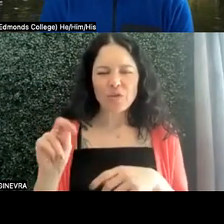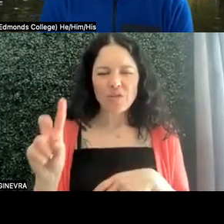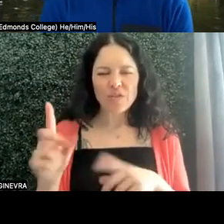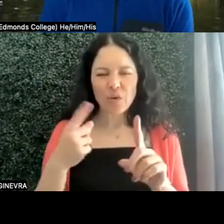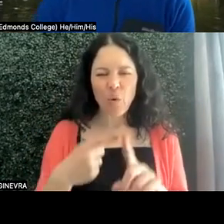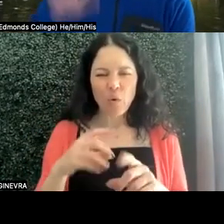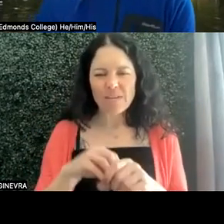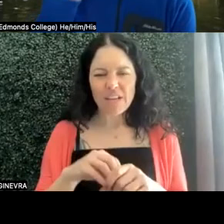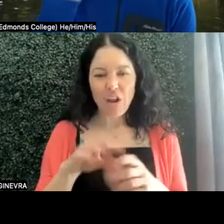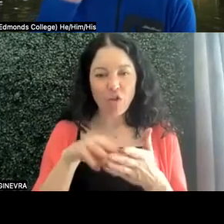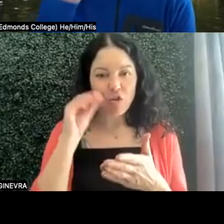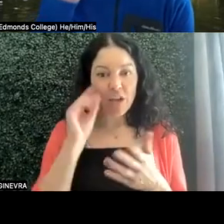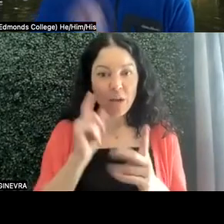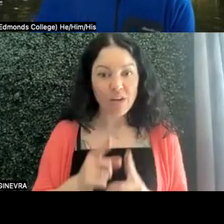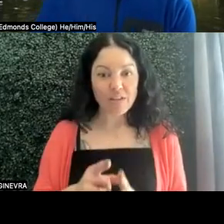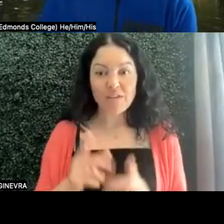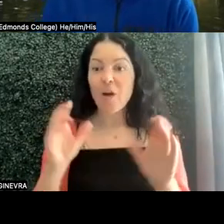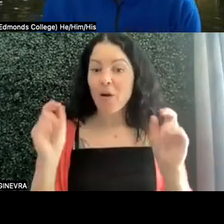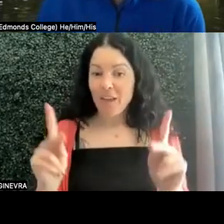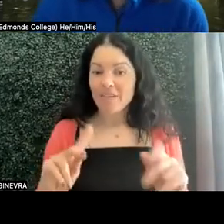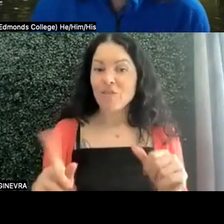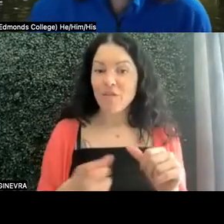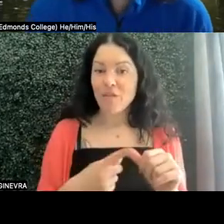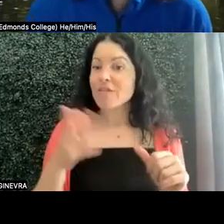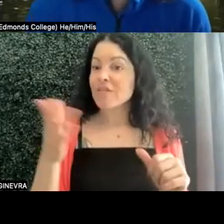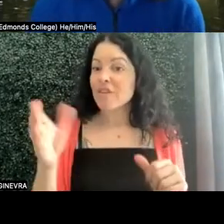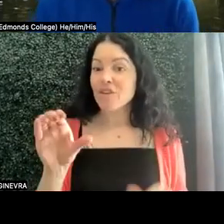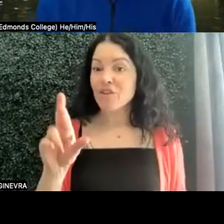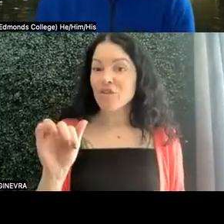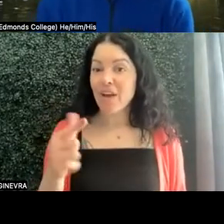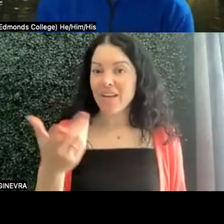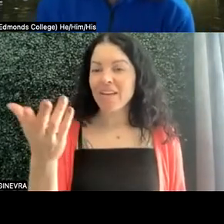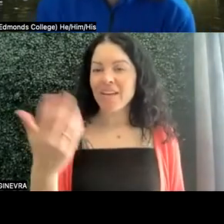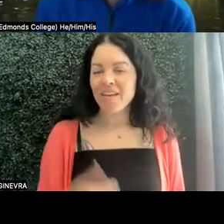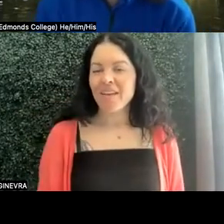So, quite a few things. All right, let's-- first question. Yeah, Craig, go ahead. First one. Yeah, so I--